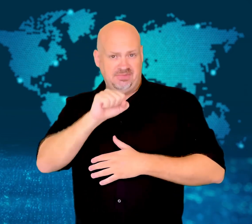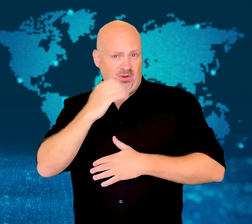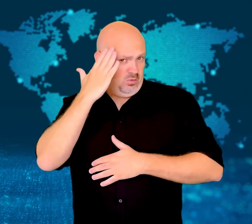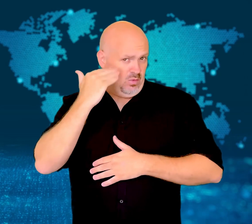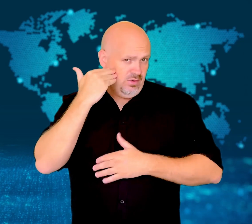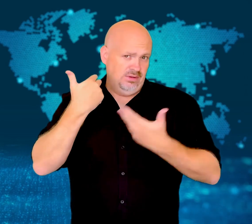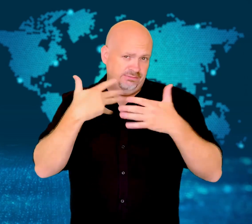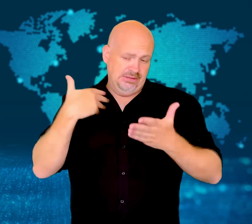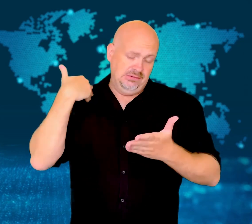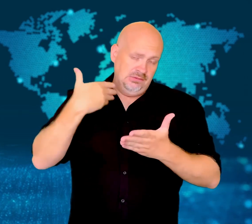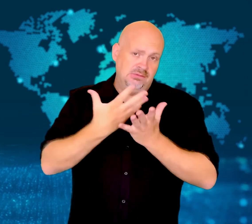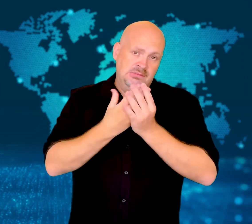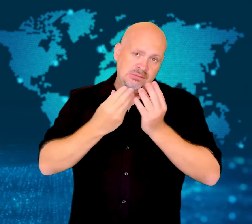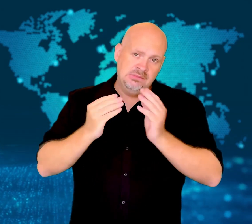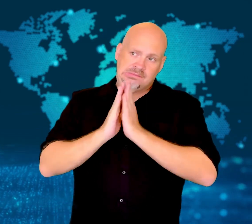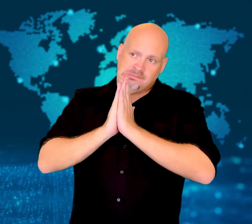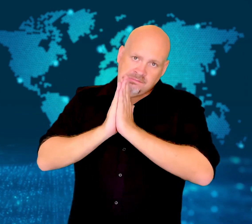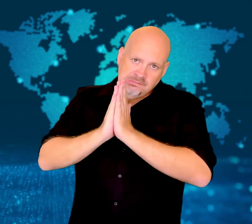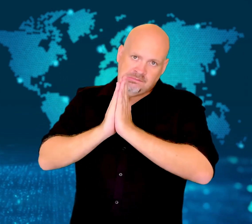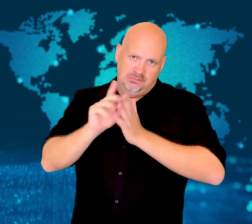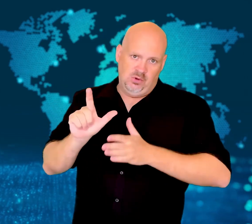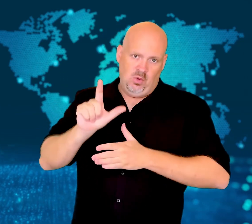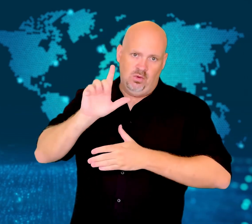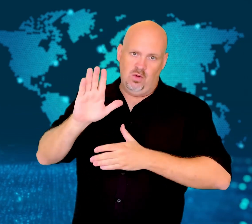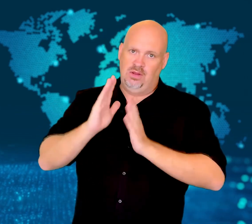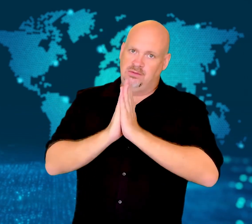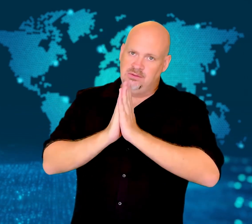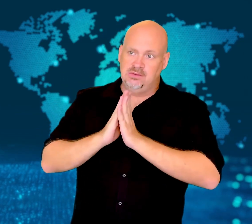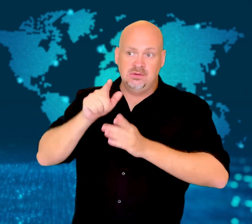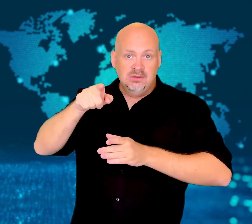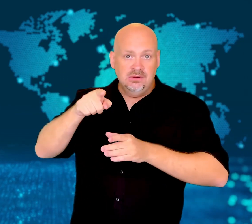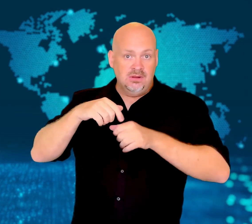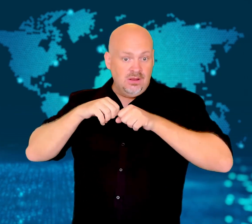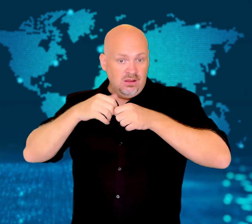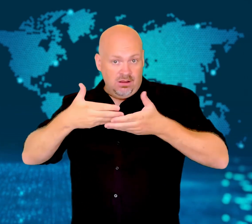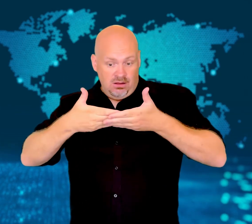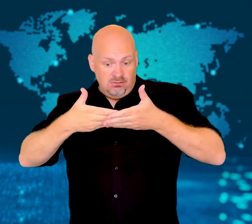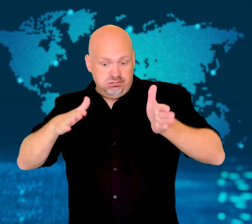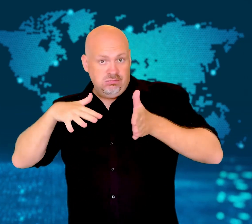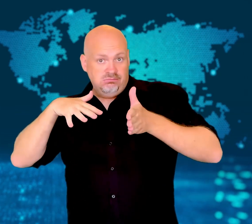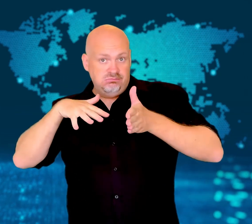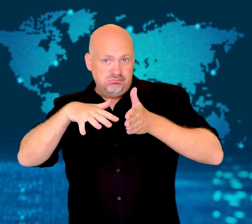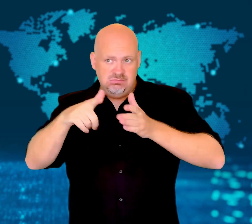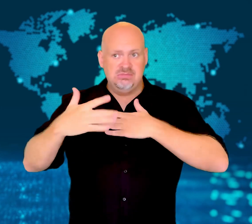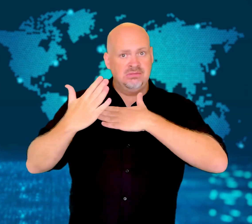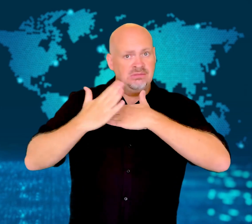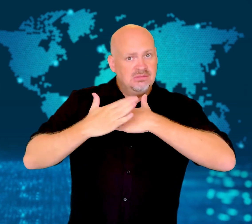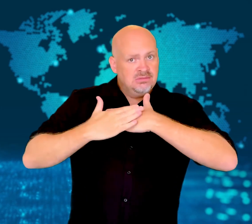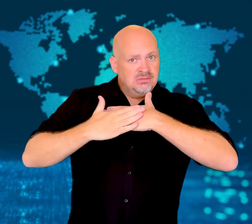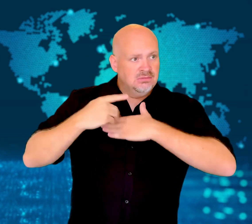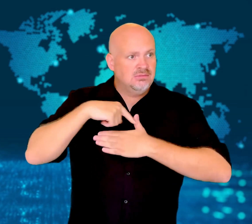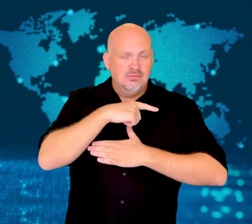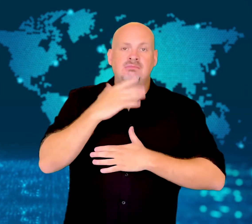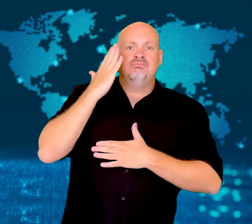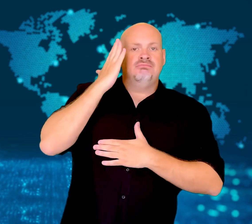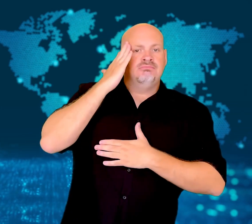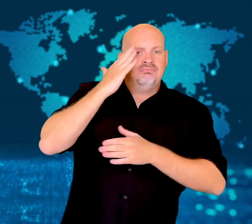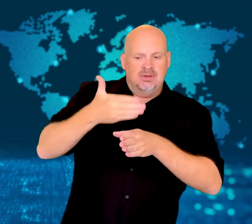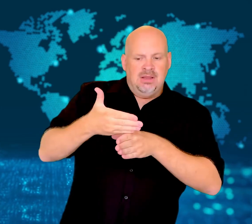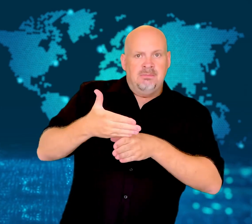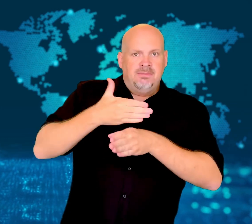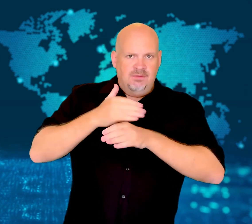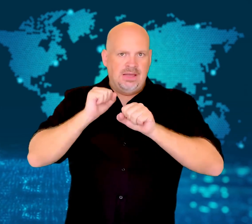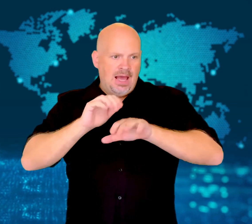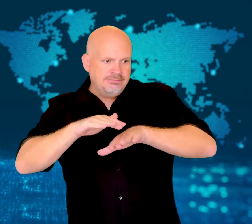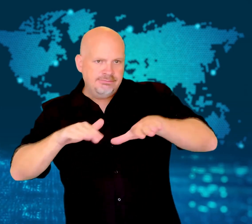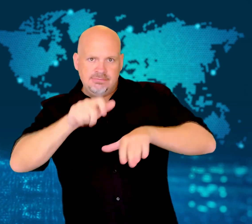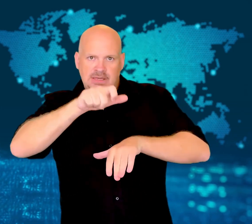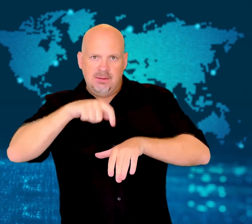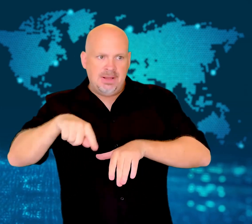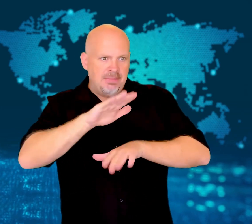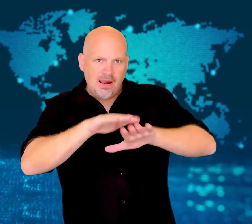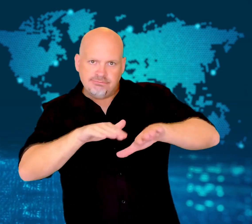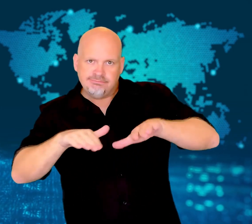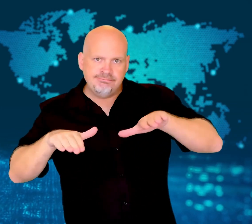South Korea has repeatedly asked North Korea to give notice prior